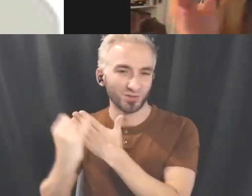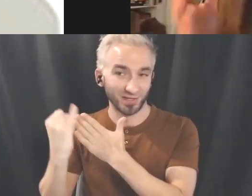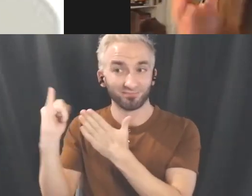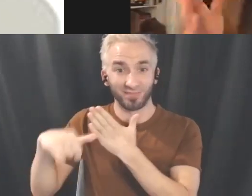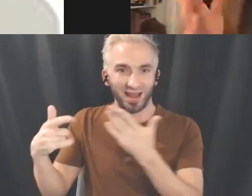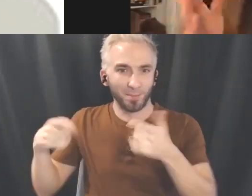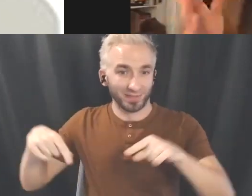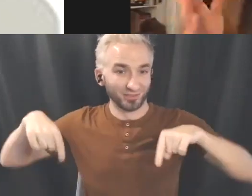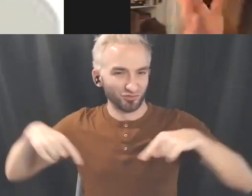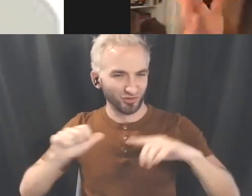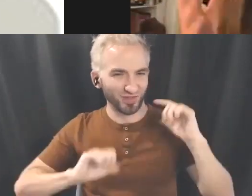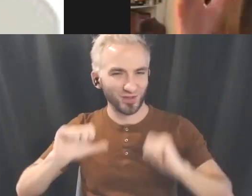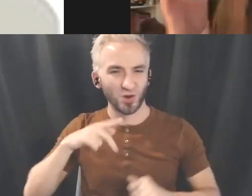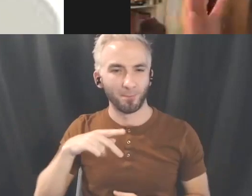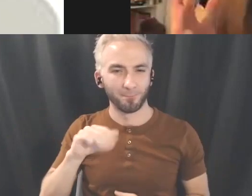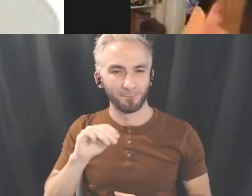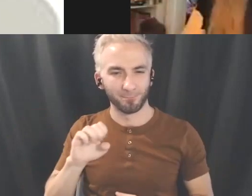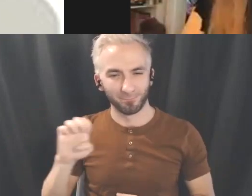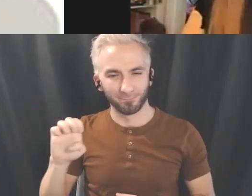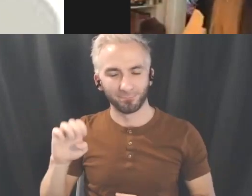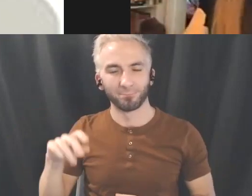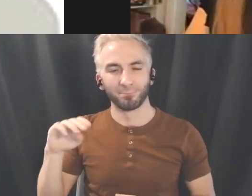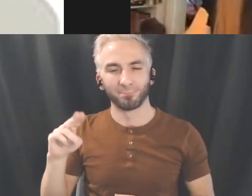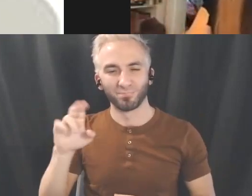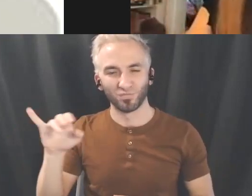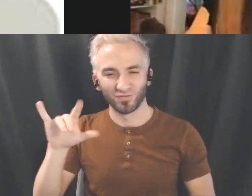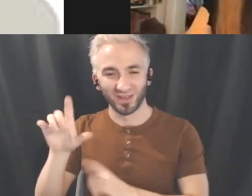the digital kind of narrow in some sense,